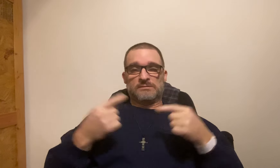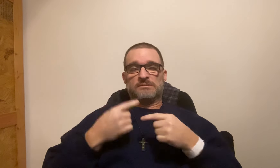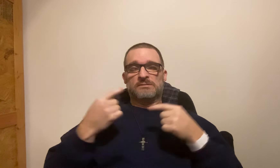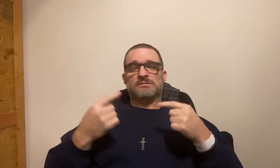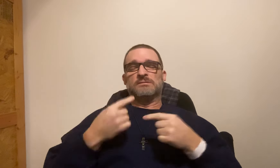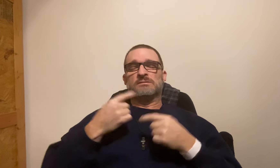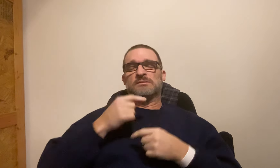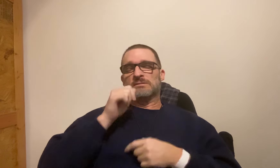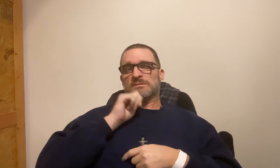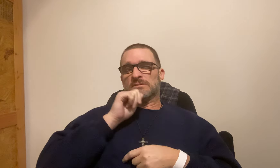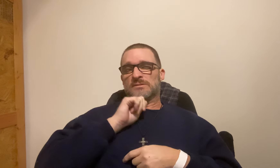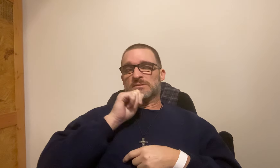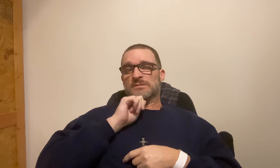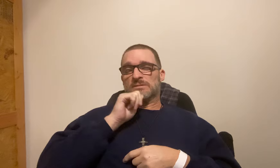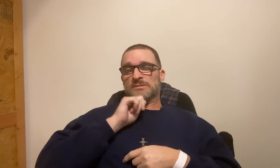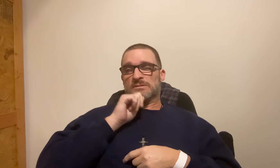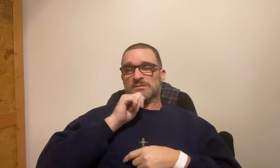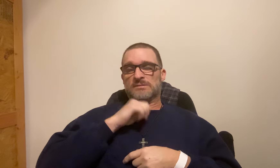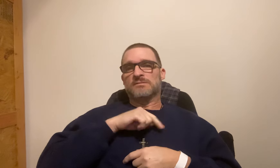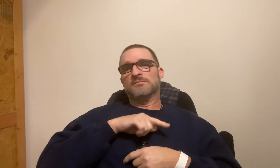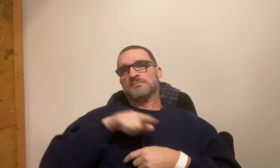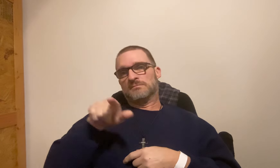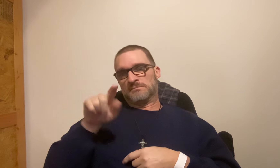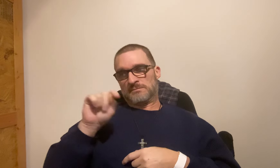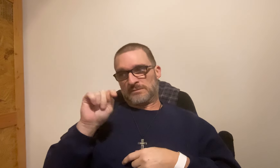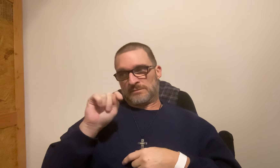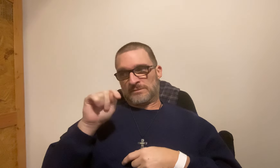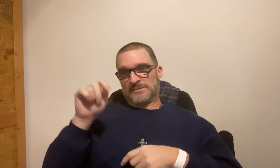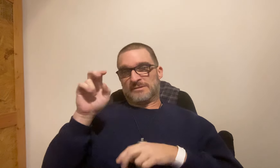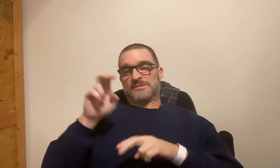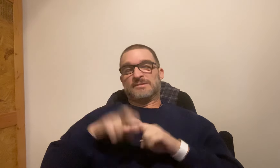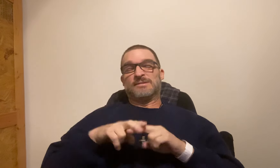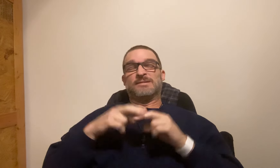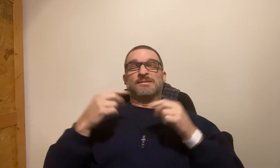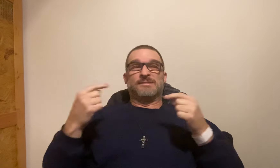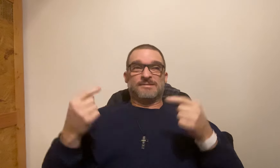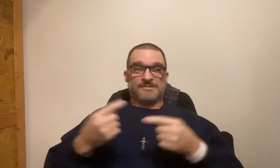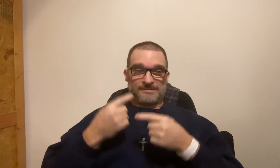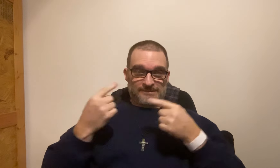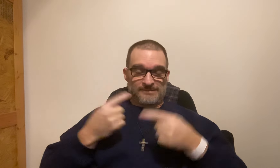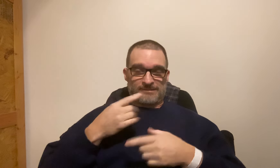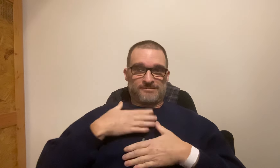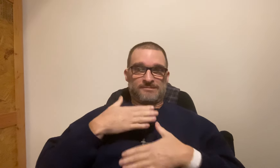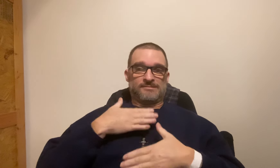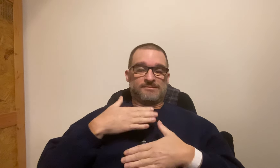I was hurting and in pain. I was enduring through it then I went to the bathroom. While I was sitting on the toilet with a lot of pain, my breathing